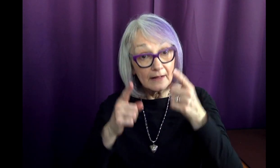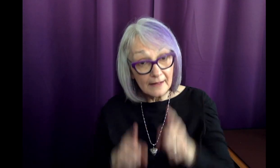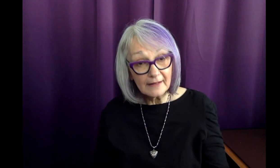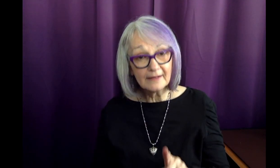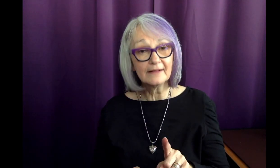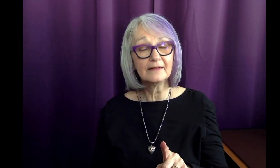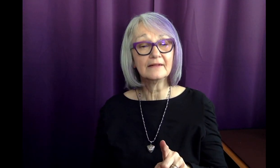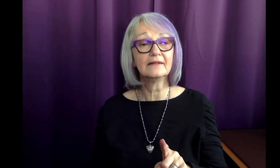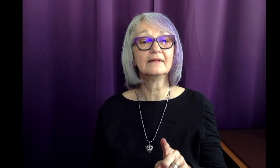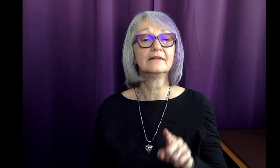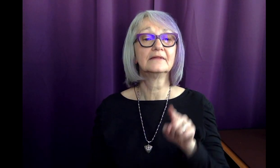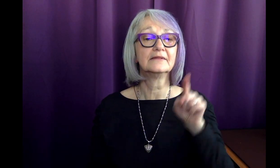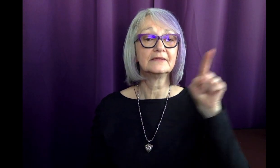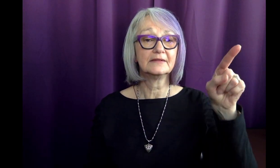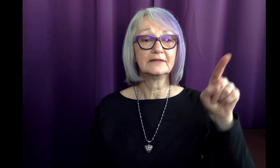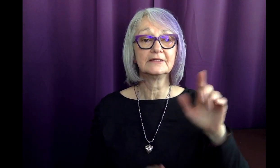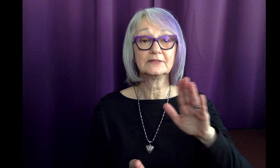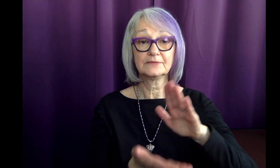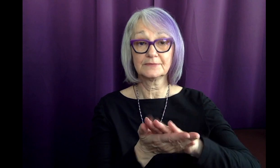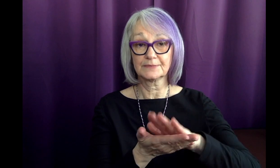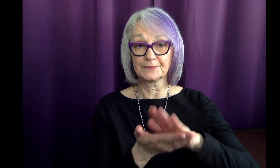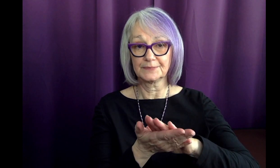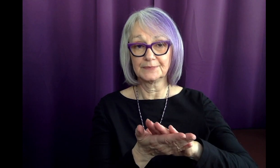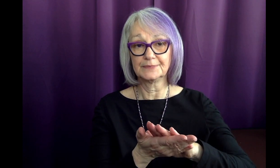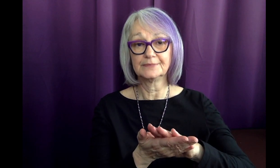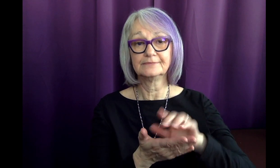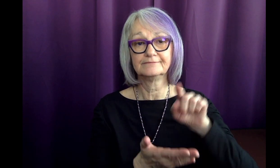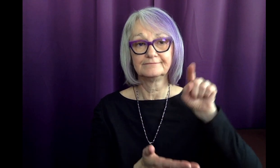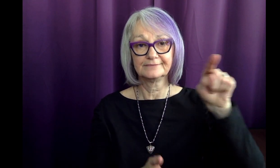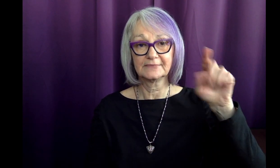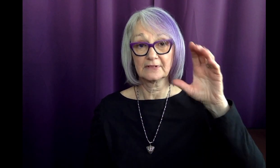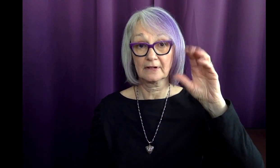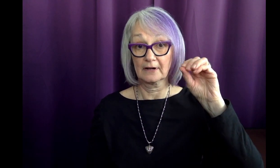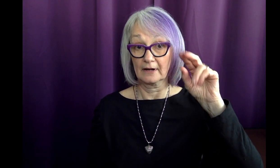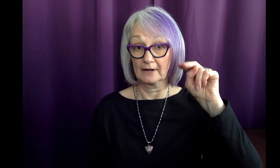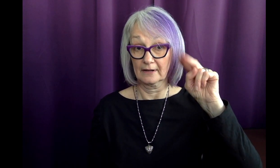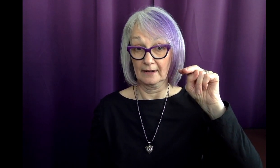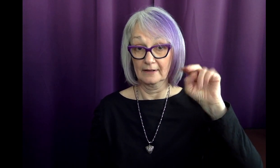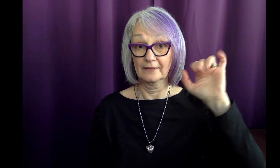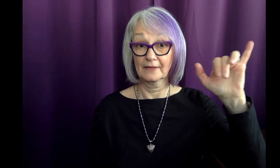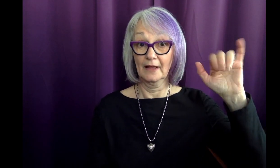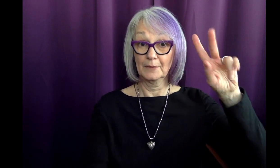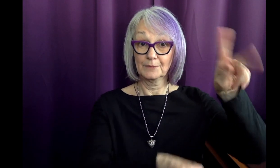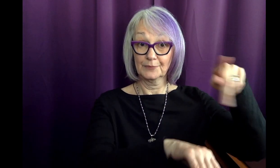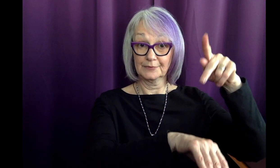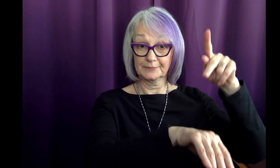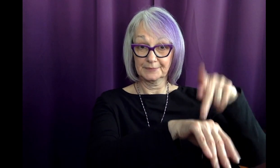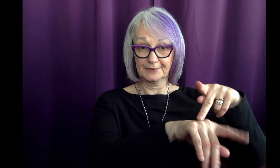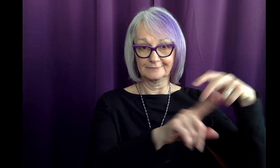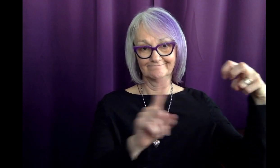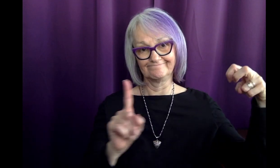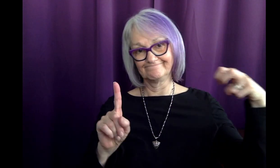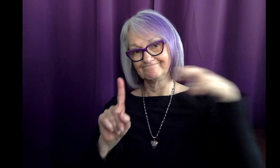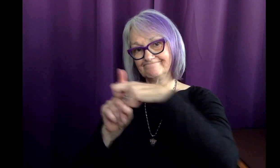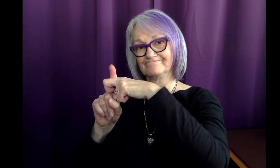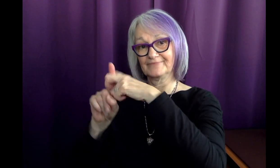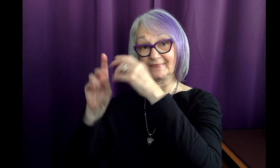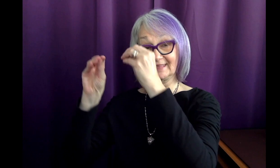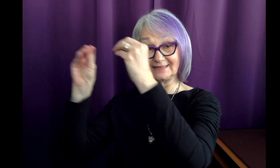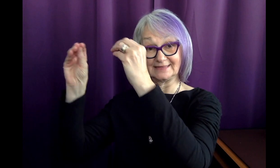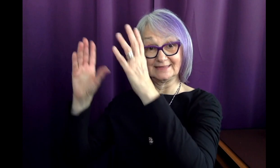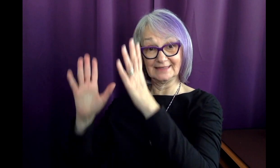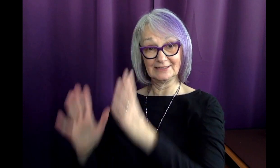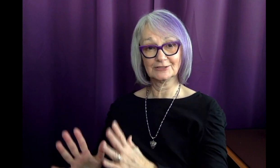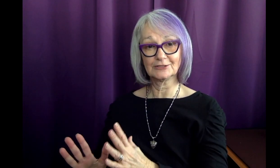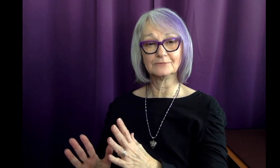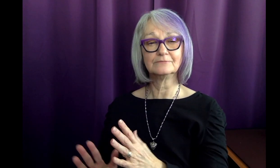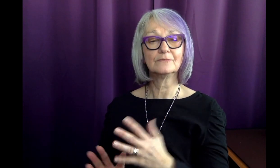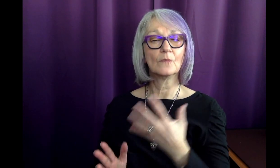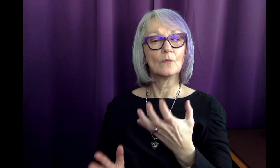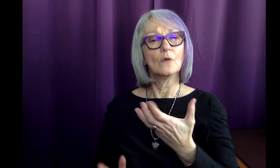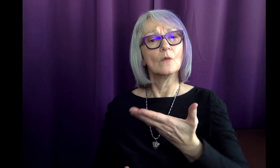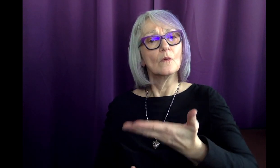There was principal of a school in Connecticut who asked Mr. Saint-Gaudens was asked for help